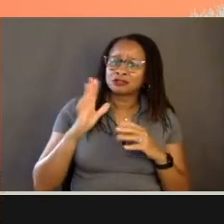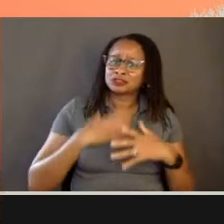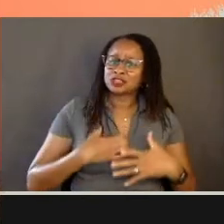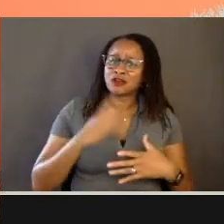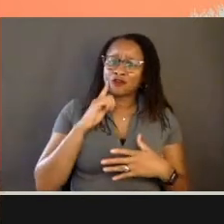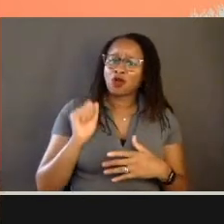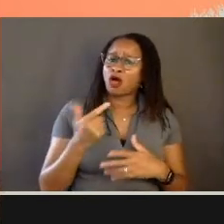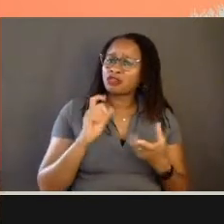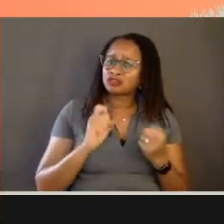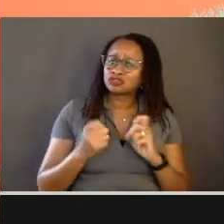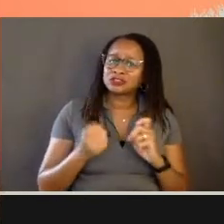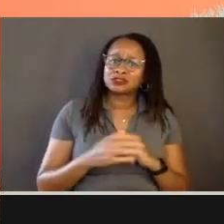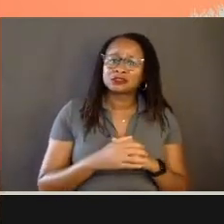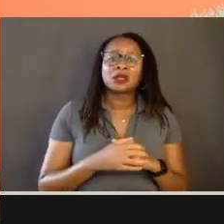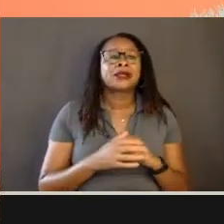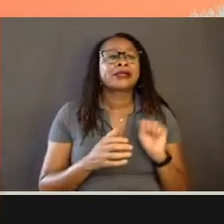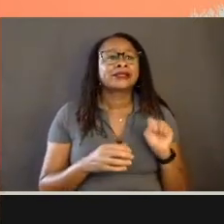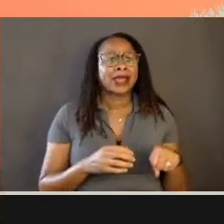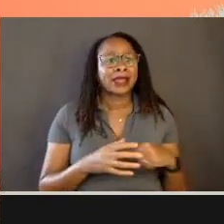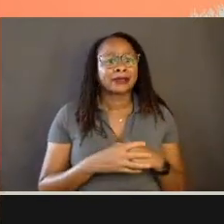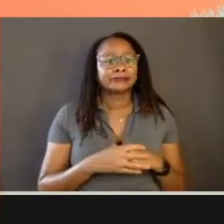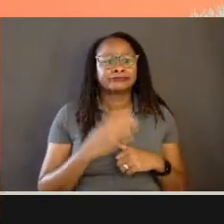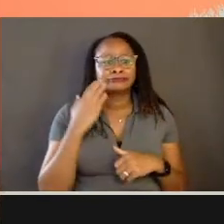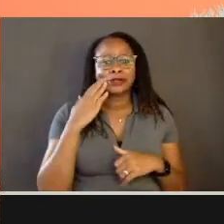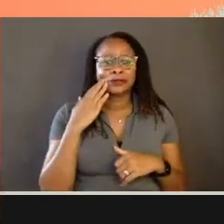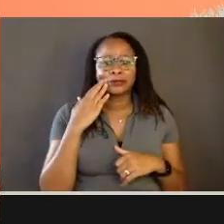Yeah, well, they're old people.